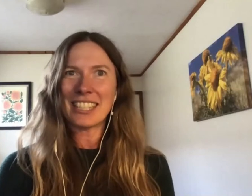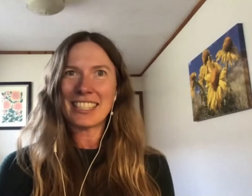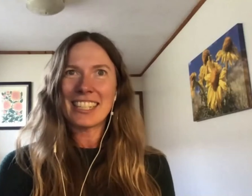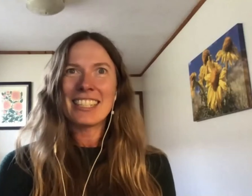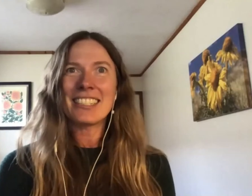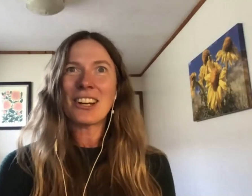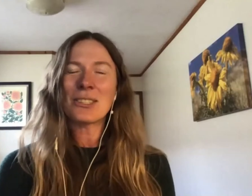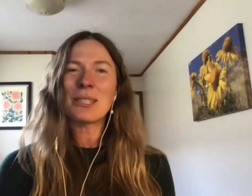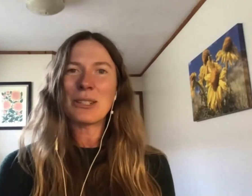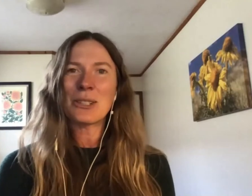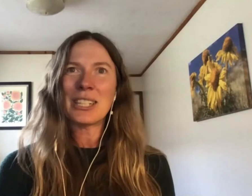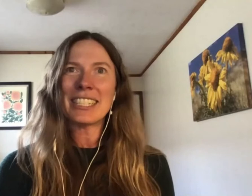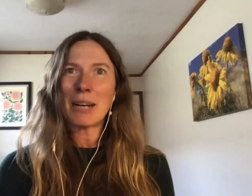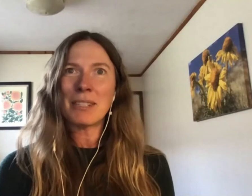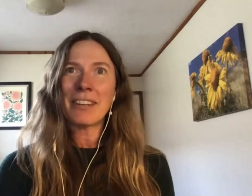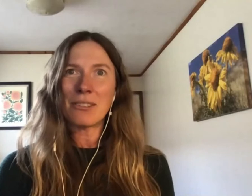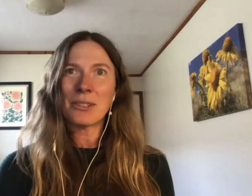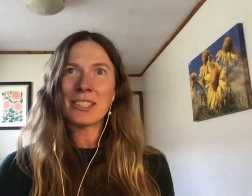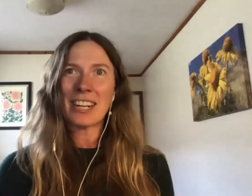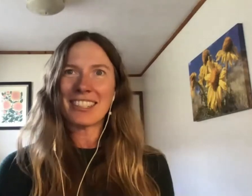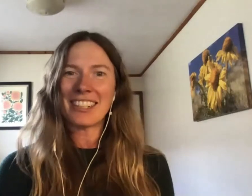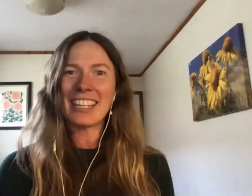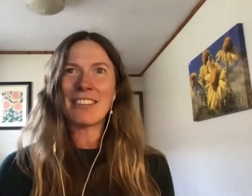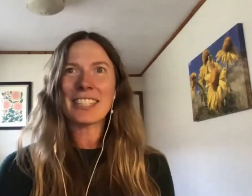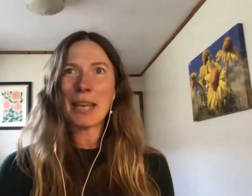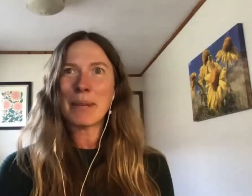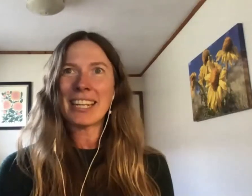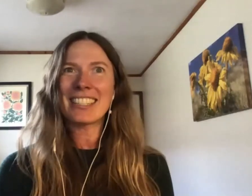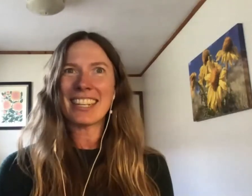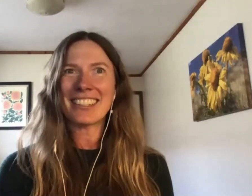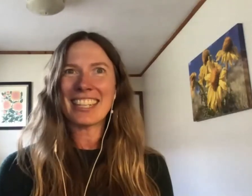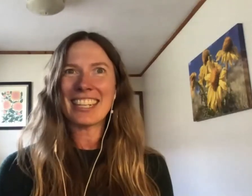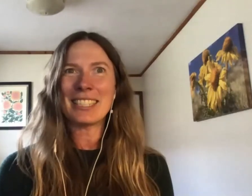She is also a local adaptive outdoor instructor and loves camping, cycling, and